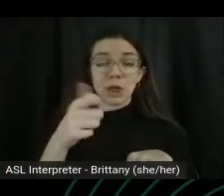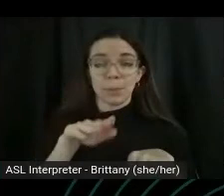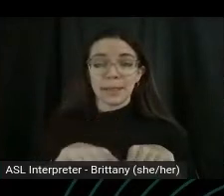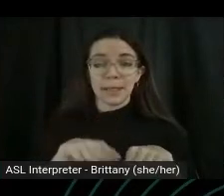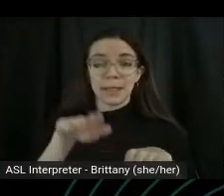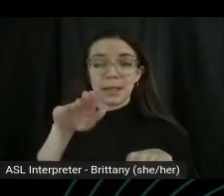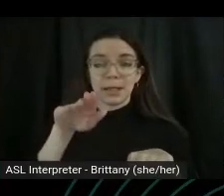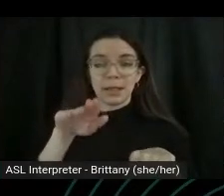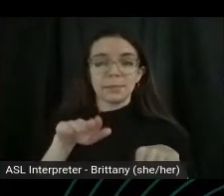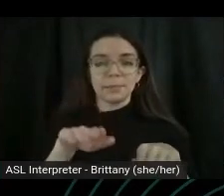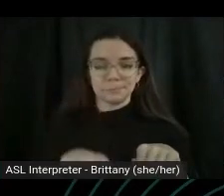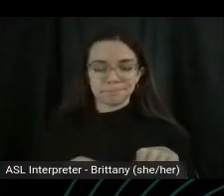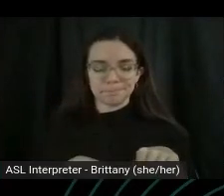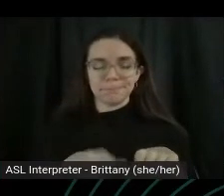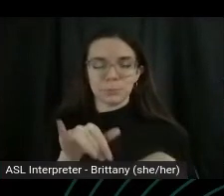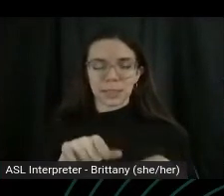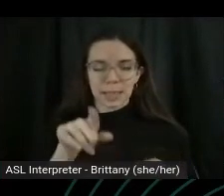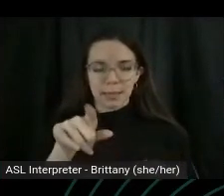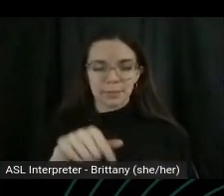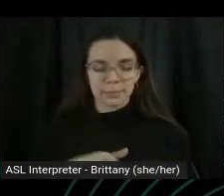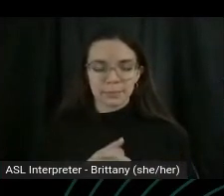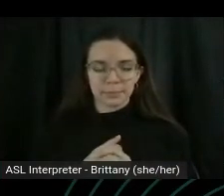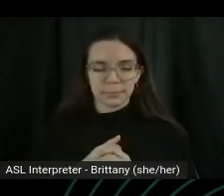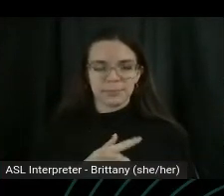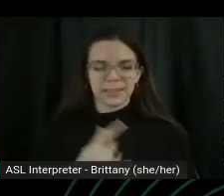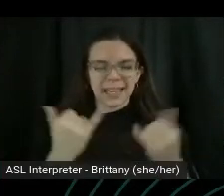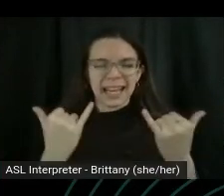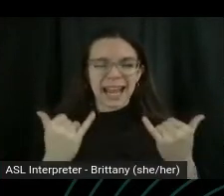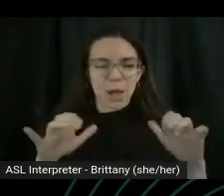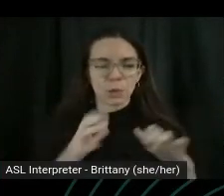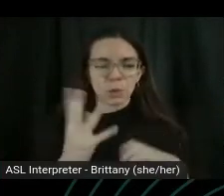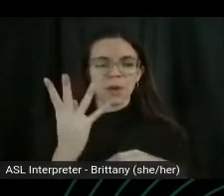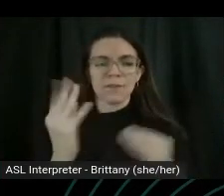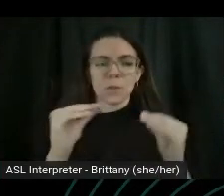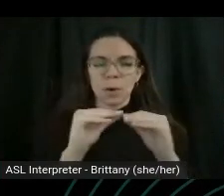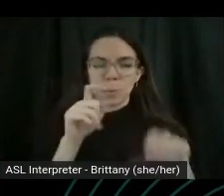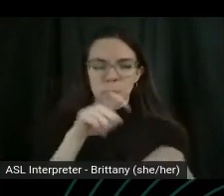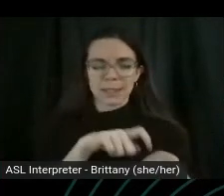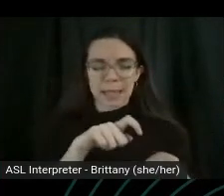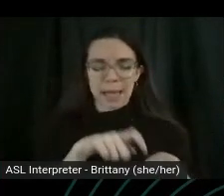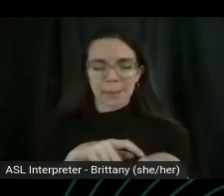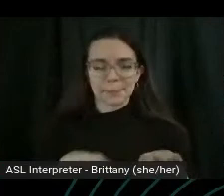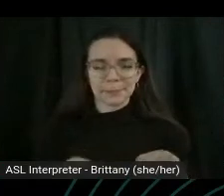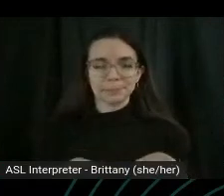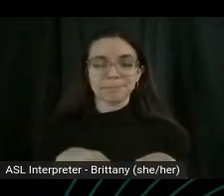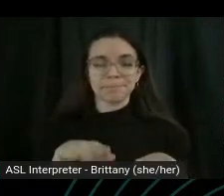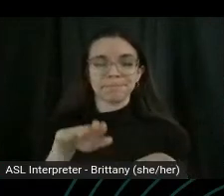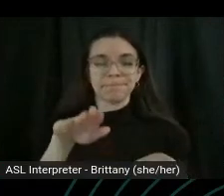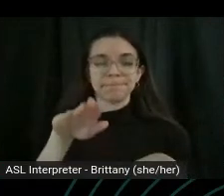And lower. Let's do this four more times reaching out long.